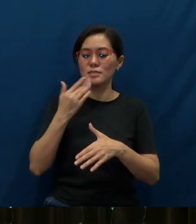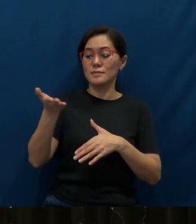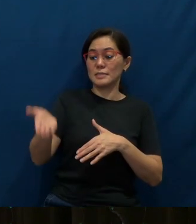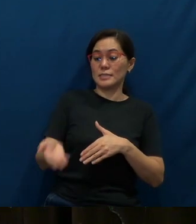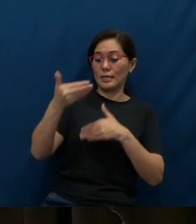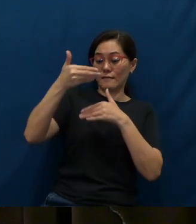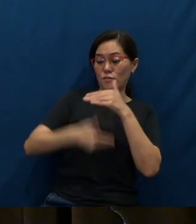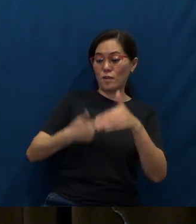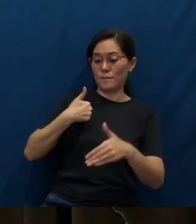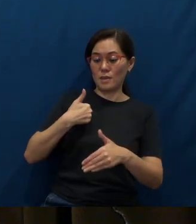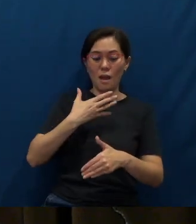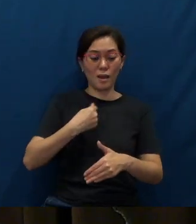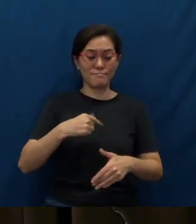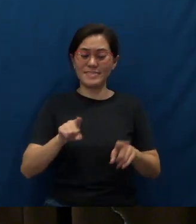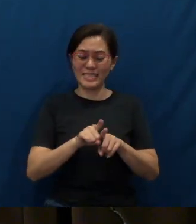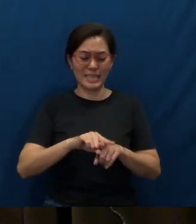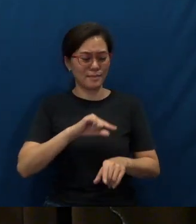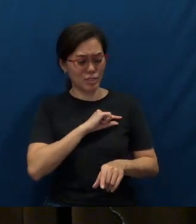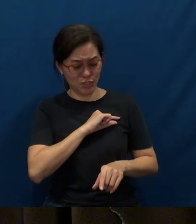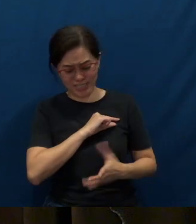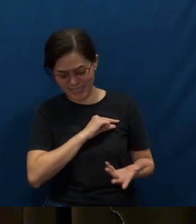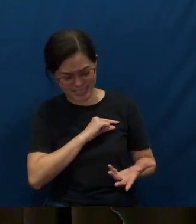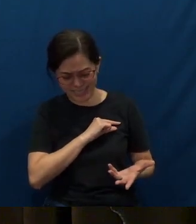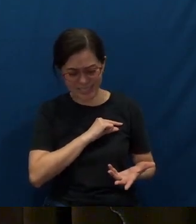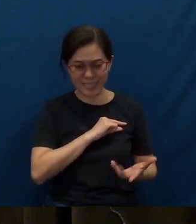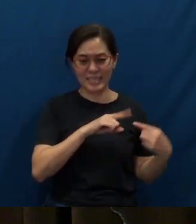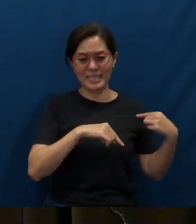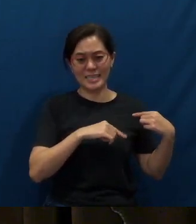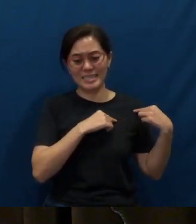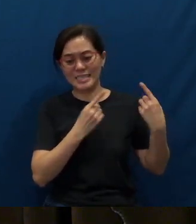And I'm also guilty as charged since joining the Elders Board.